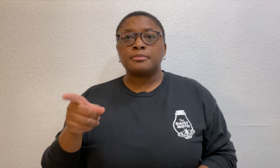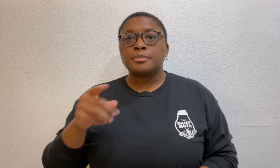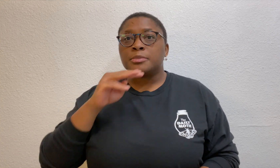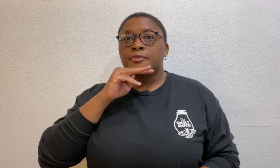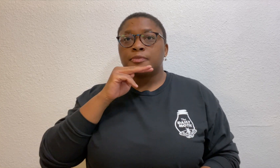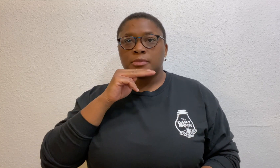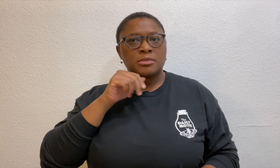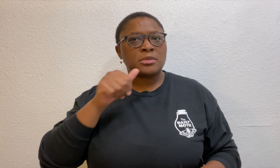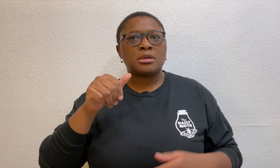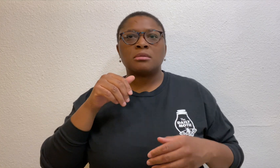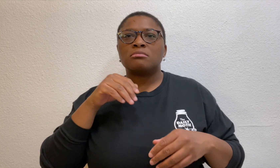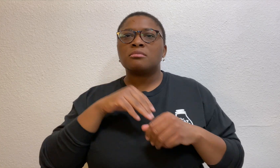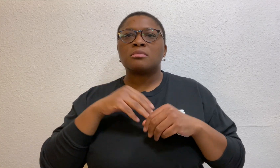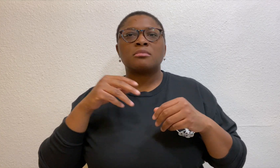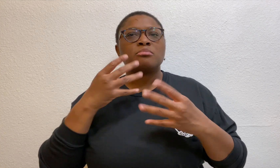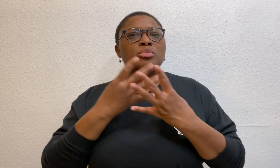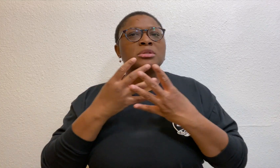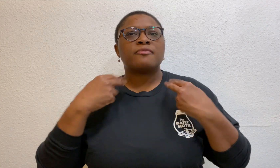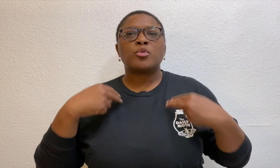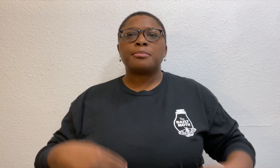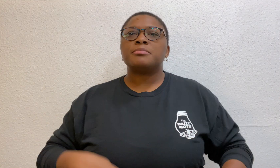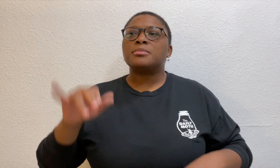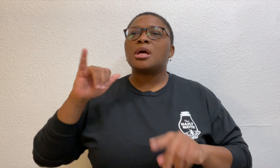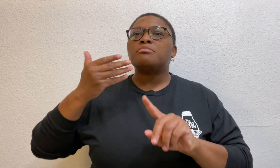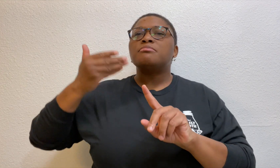Mavrick was not in an inmate outfit like